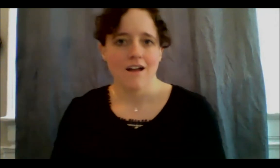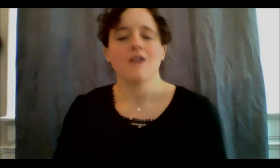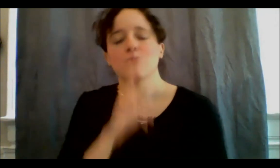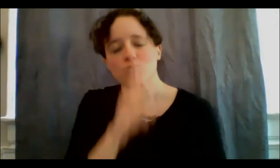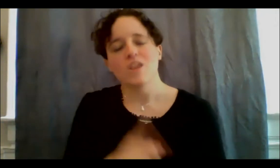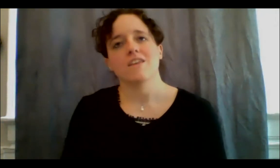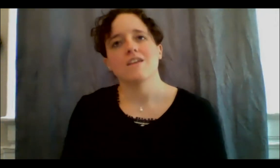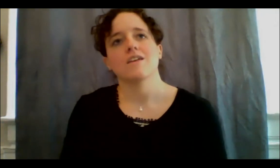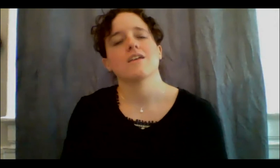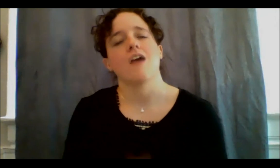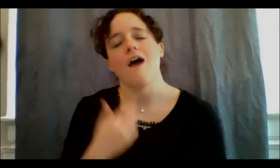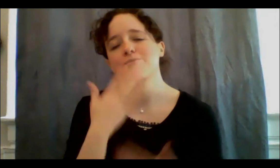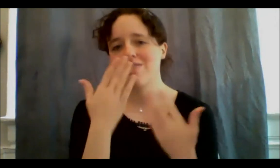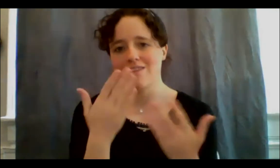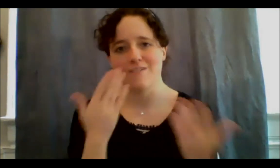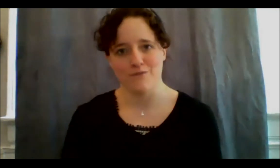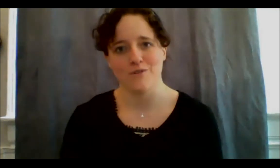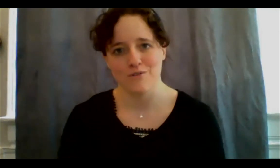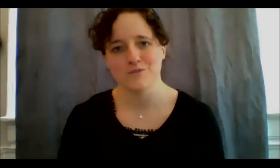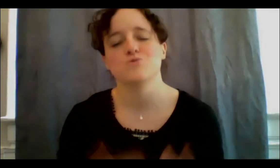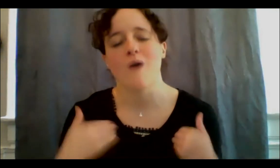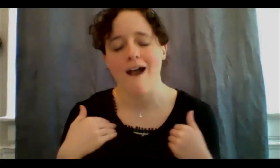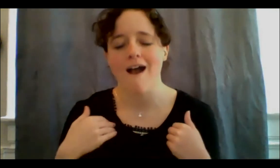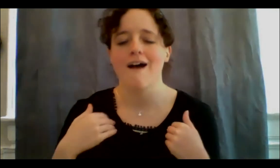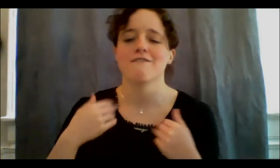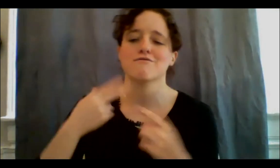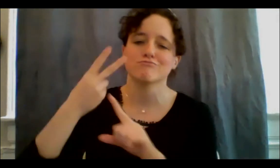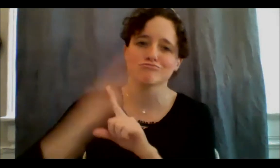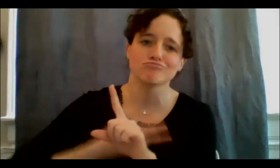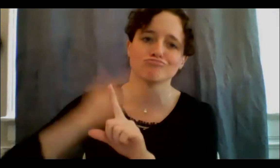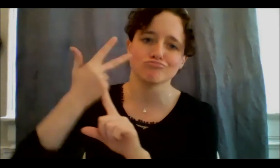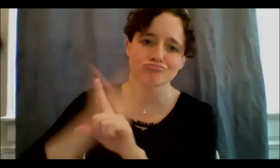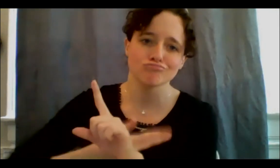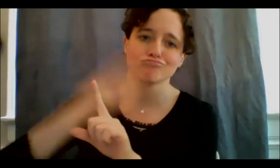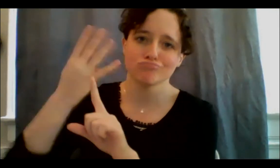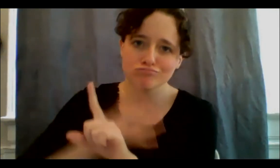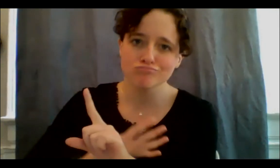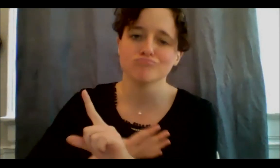I had months where I really didn't do very much, because you know, the